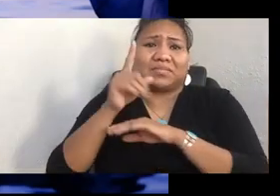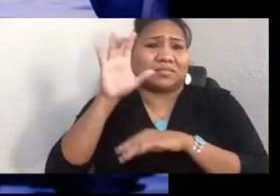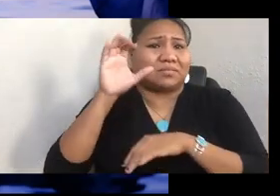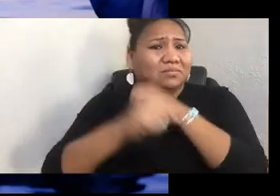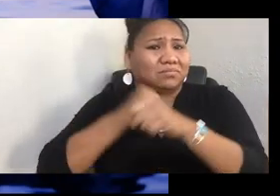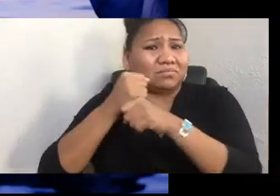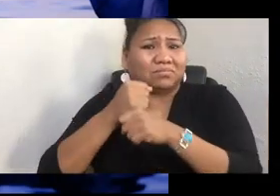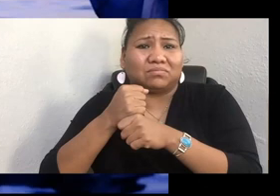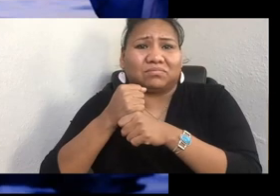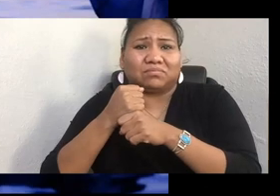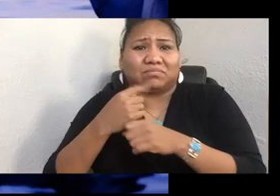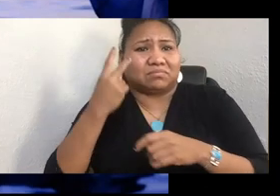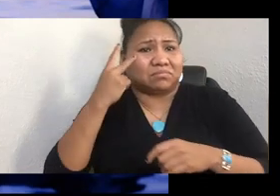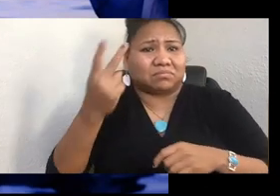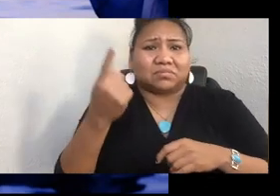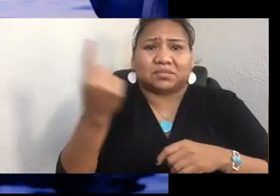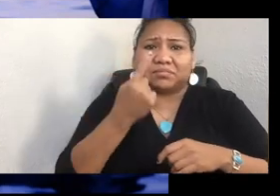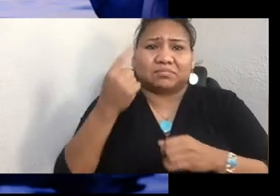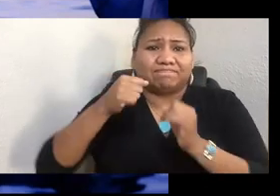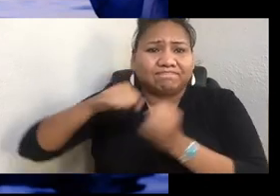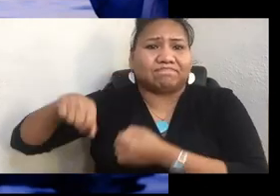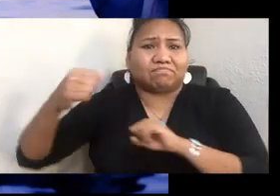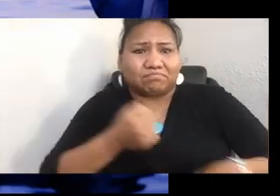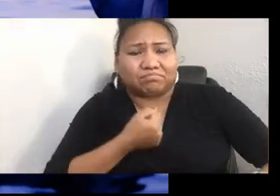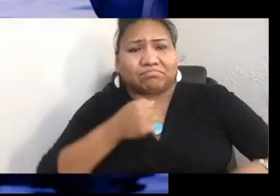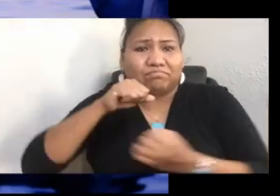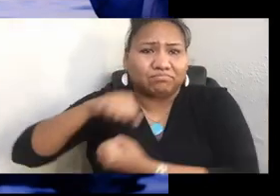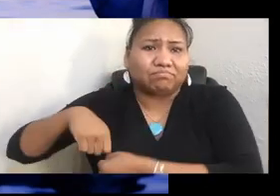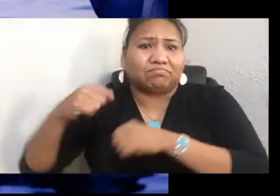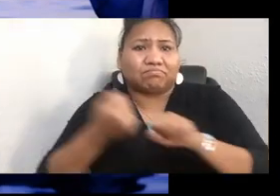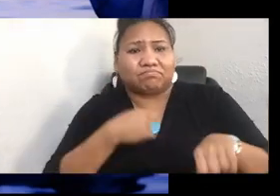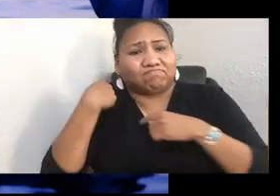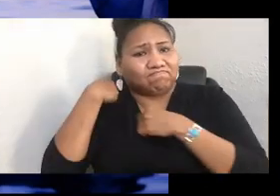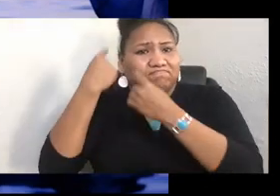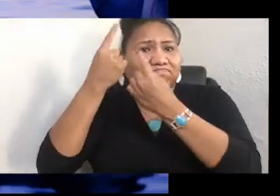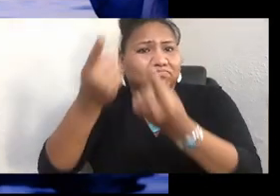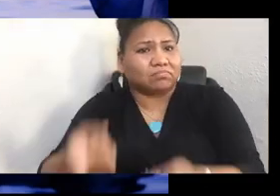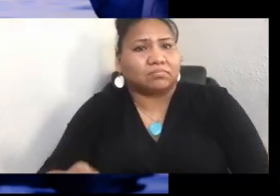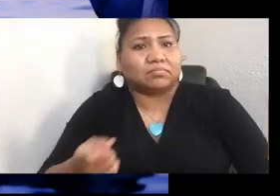canoes paddling on the water. It wasn't until after-- I told you that story about Marvin Oliver.